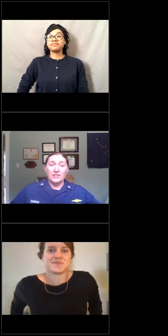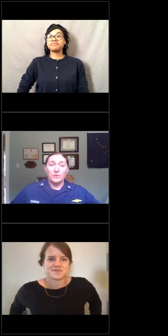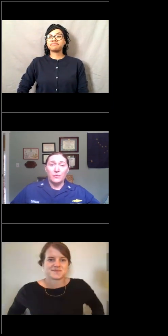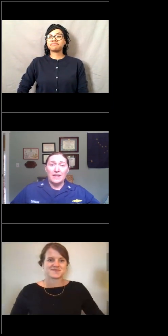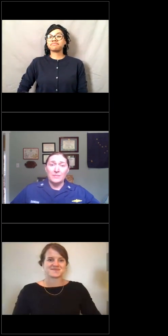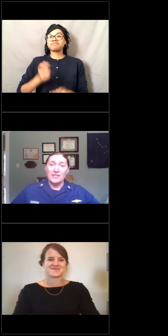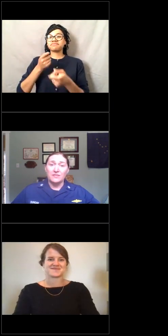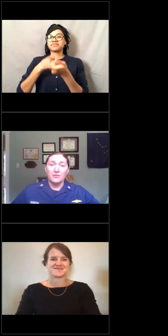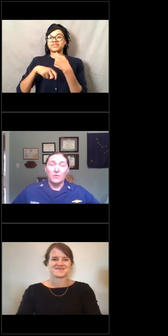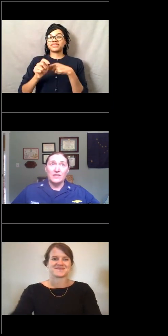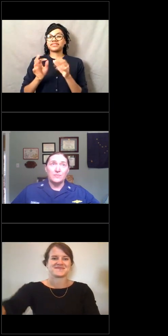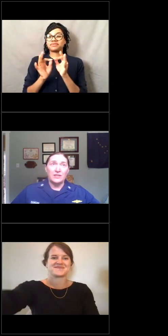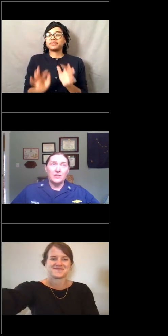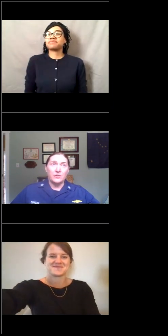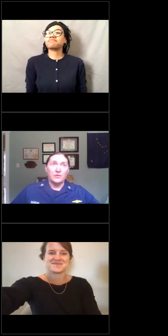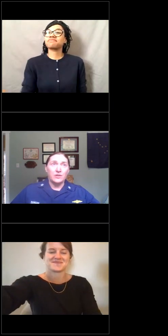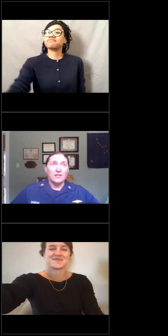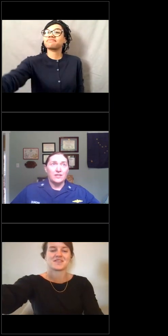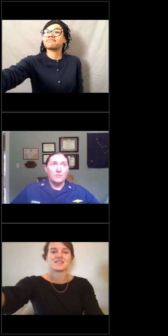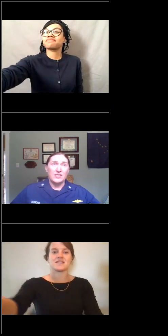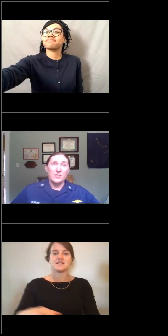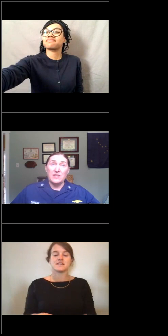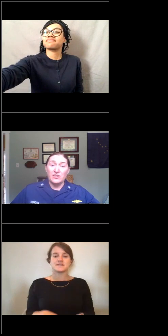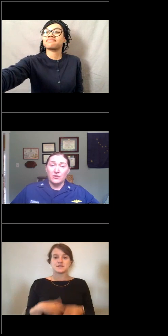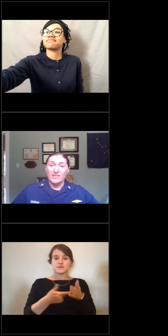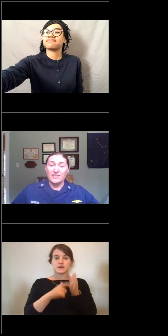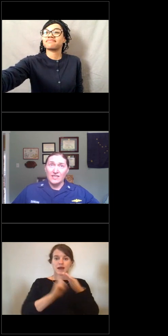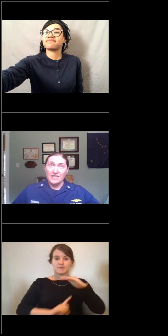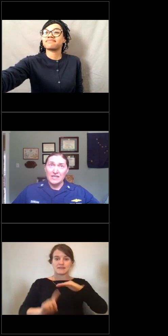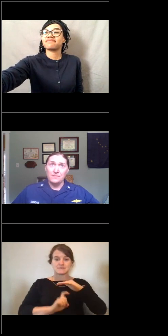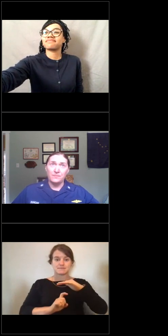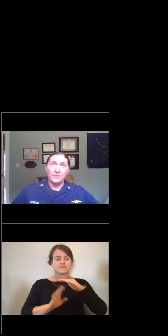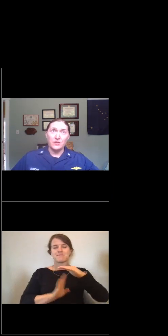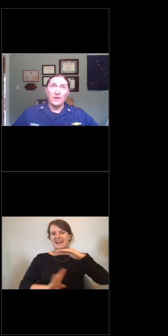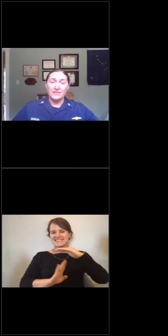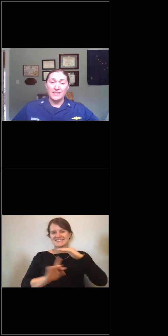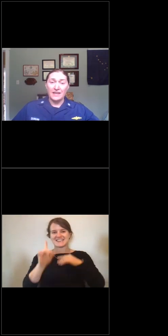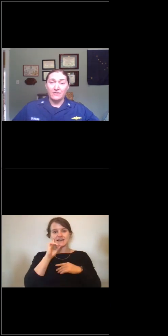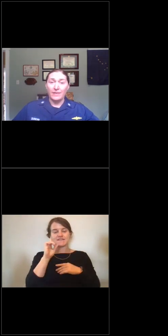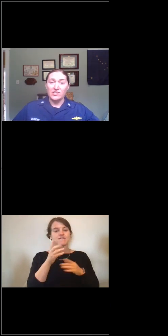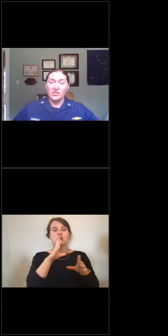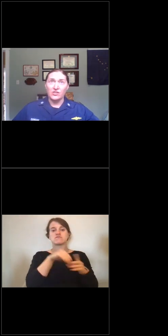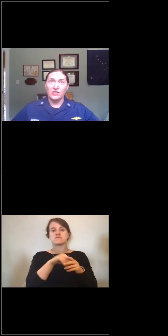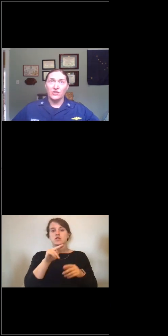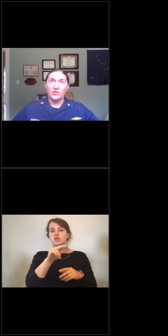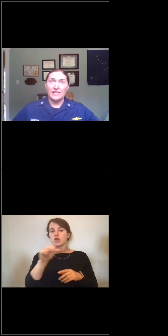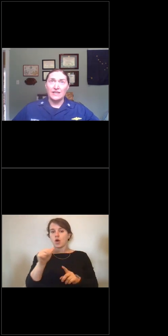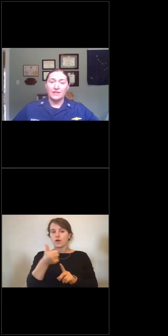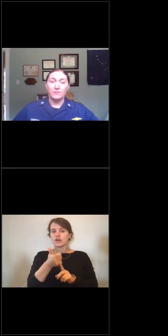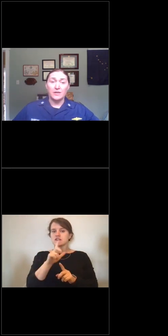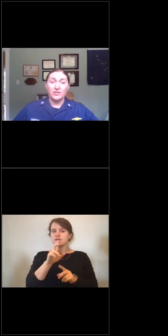So the basic requirements, if you want to be a NOAA Corps you must be a US citizen. You have to have a bachelor's degree,